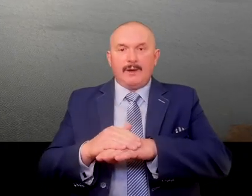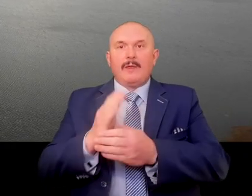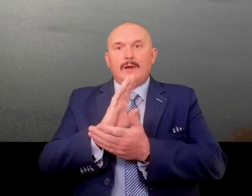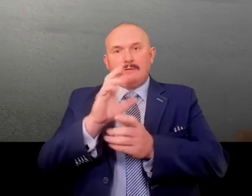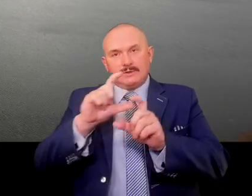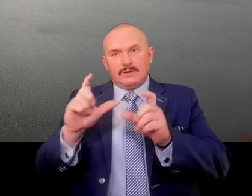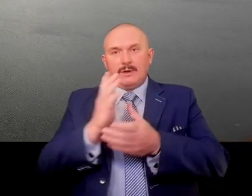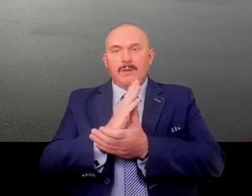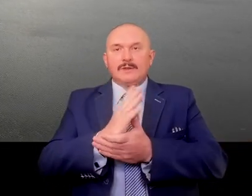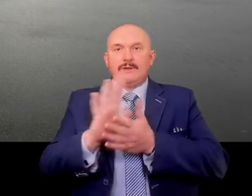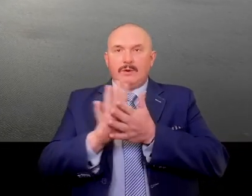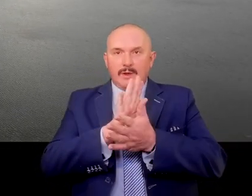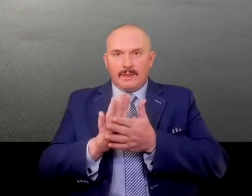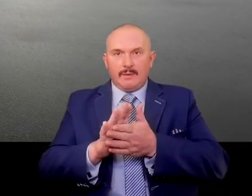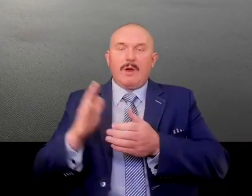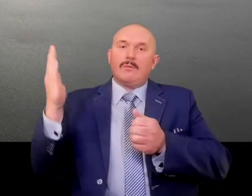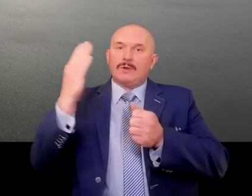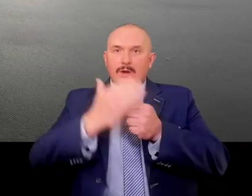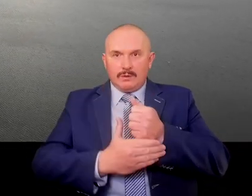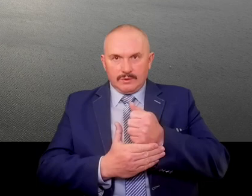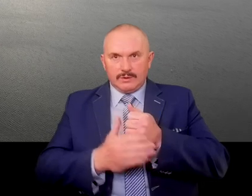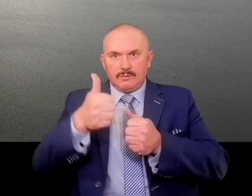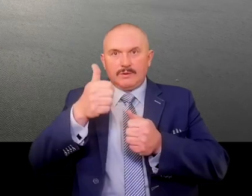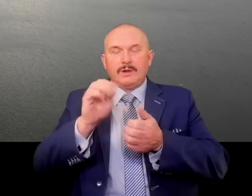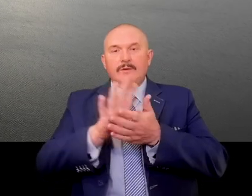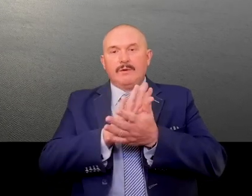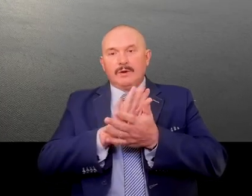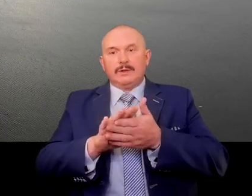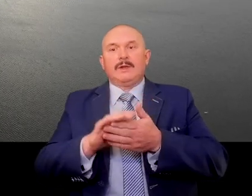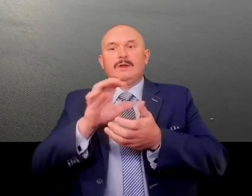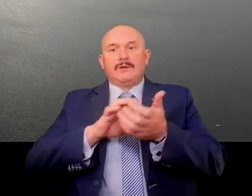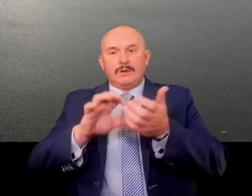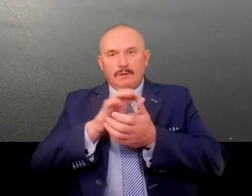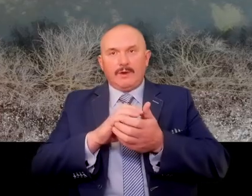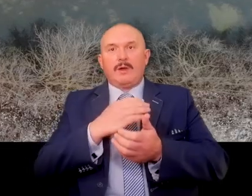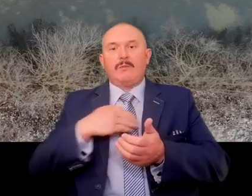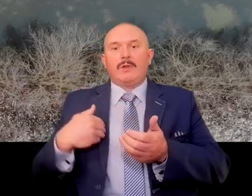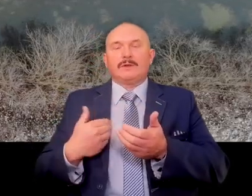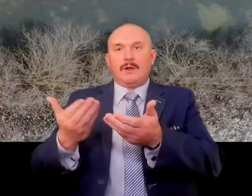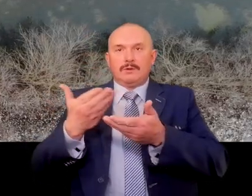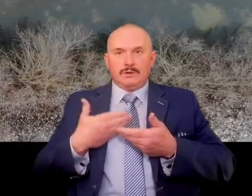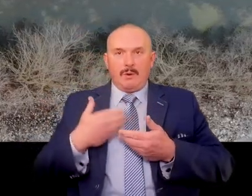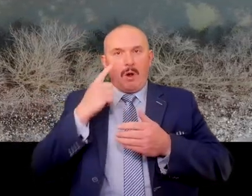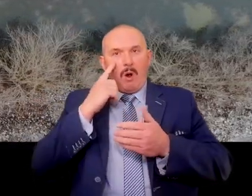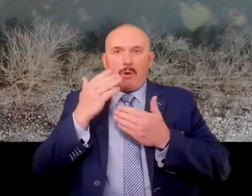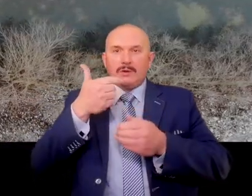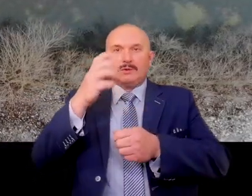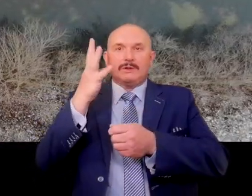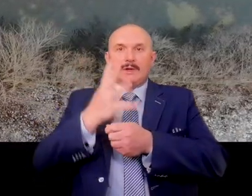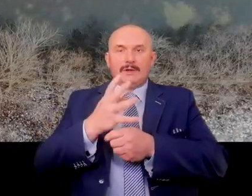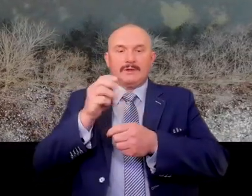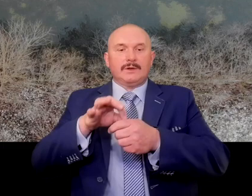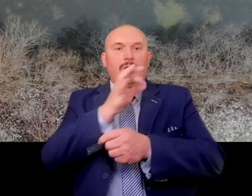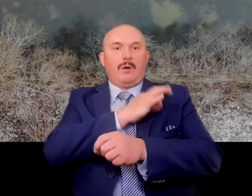After the end of World War I, by virtue of the Treaty of Versailles, Poland gained about 140 kilometers of sea coast.